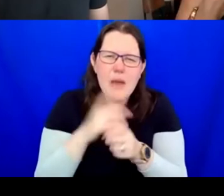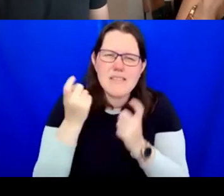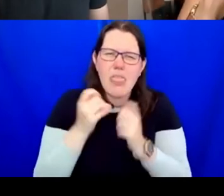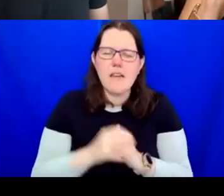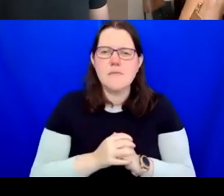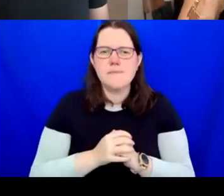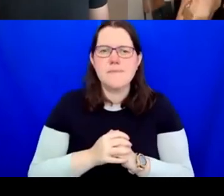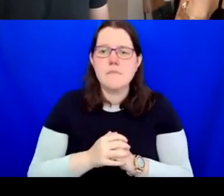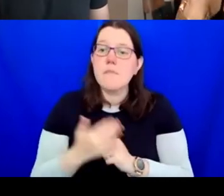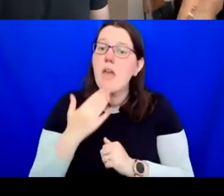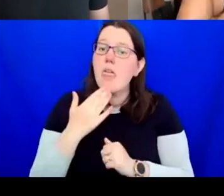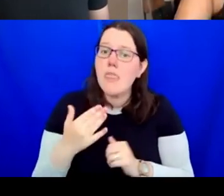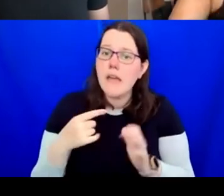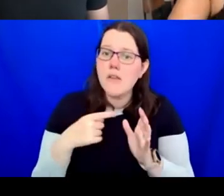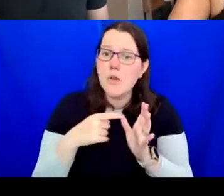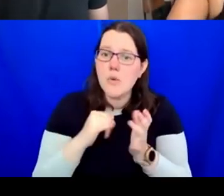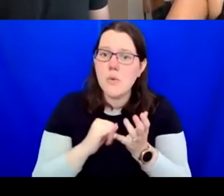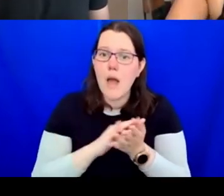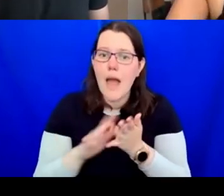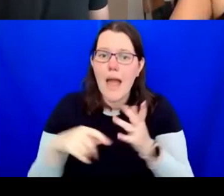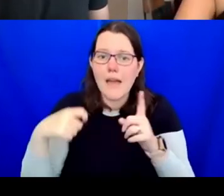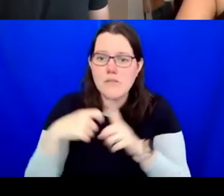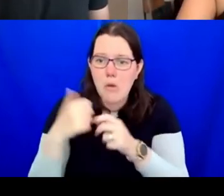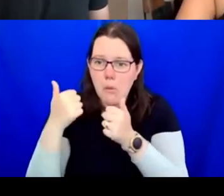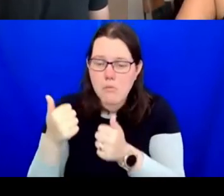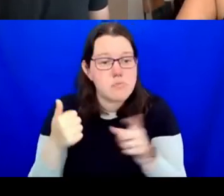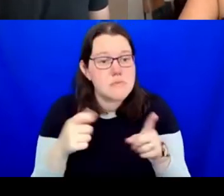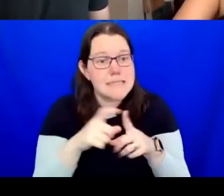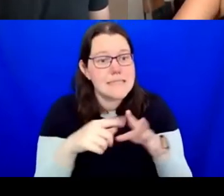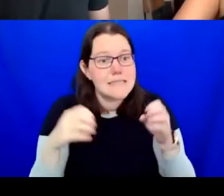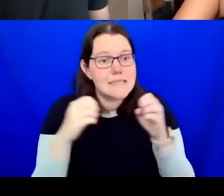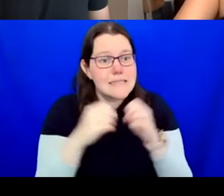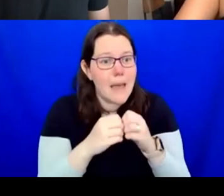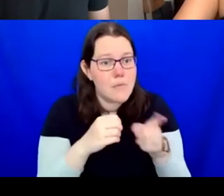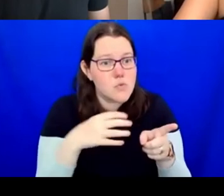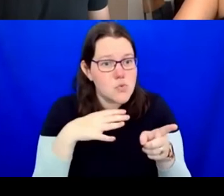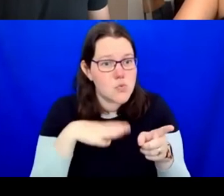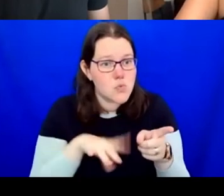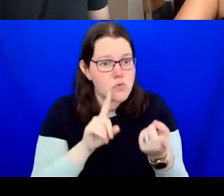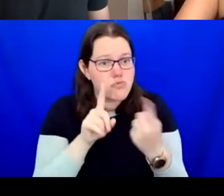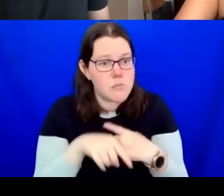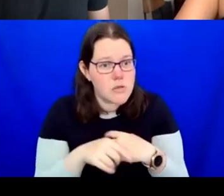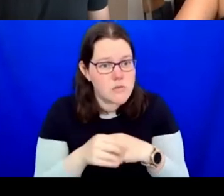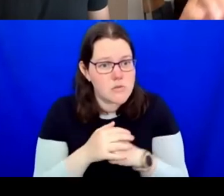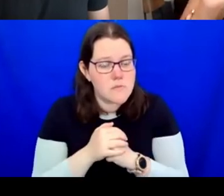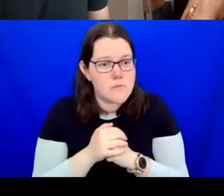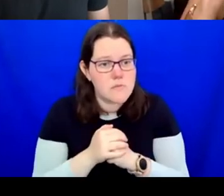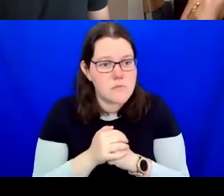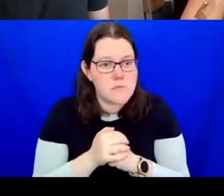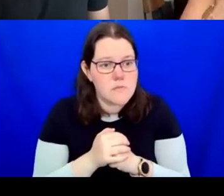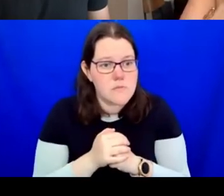to come in on that one, Deb? DEBBIE: Teresa has her hand up.